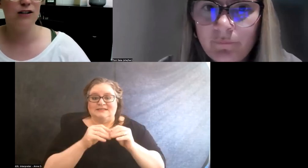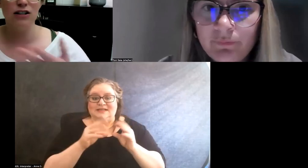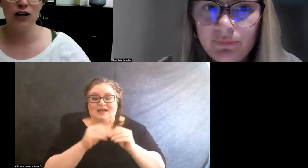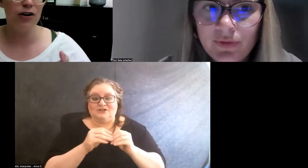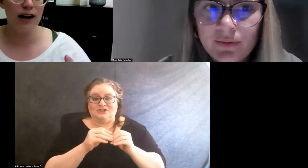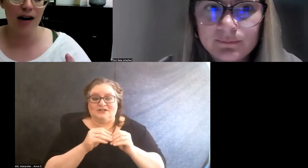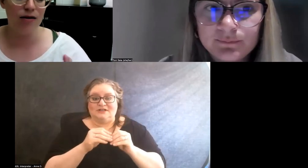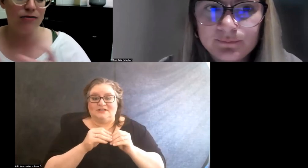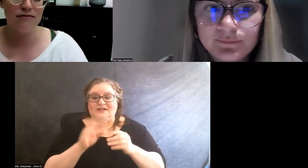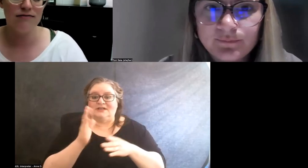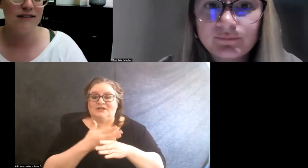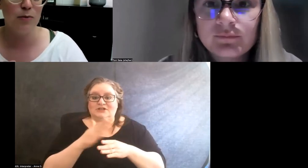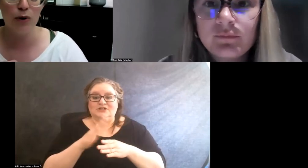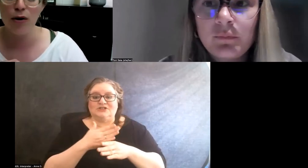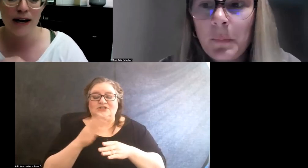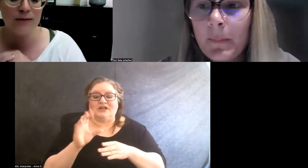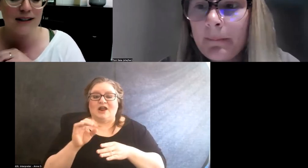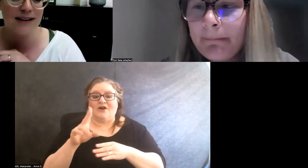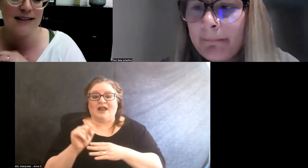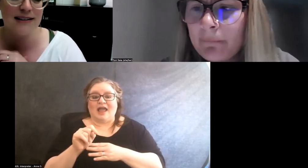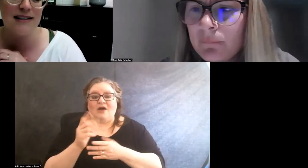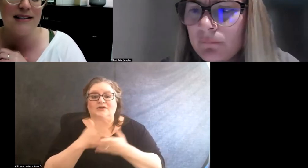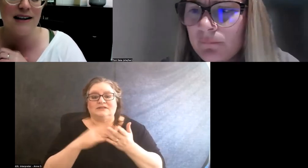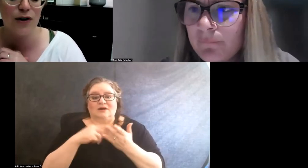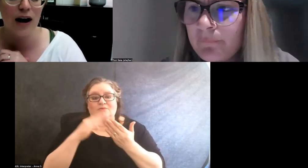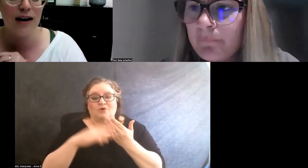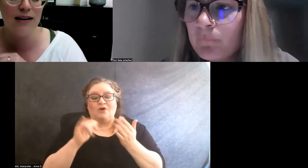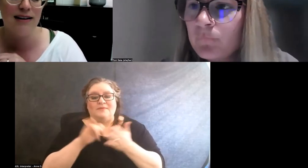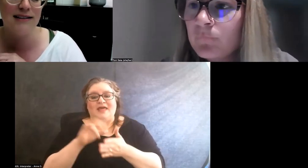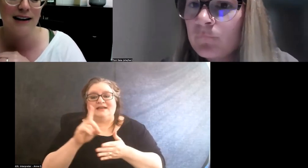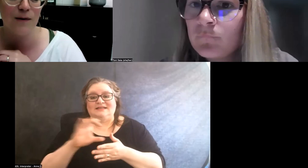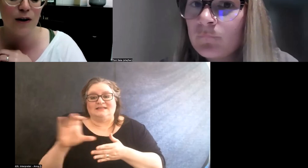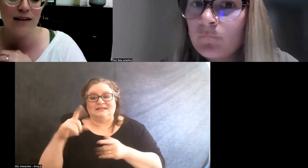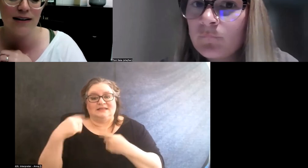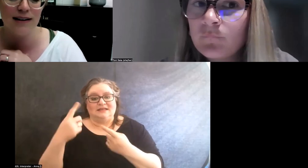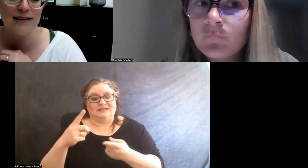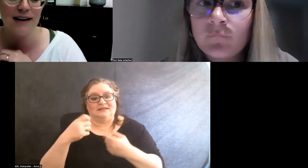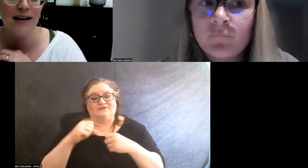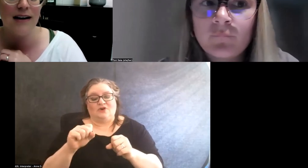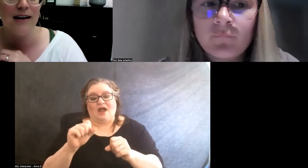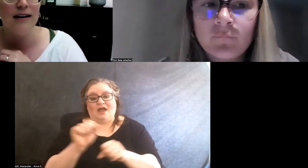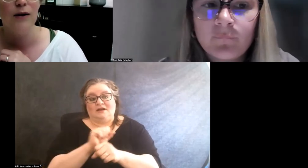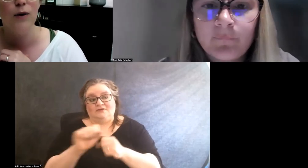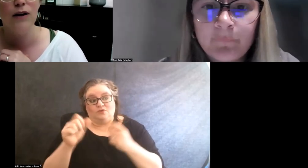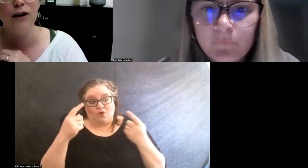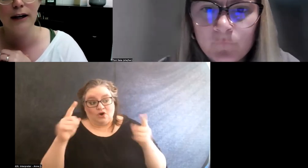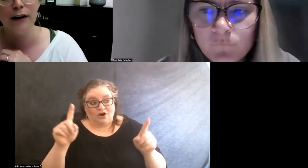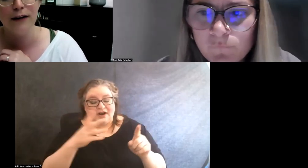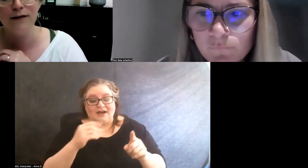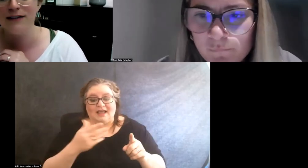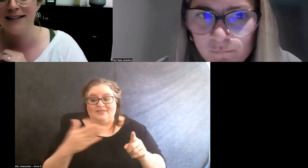just sharing out some programs that DCCs have tried, things that have worked and things that were learning curves.